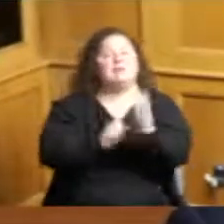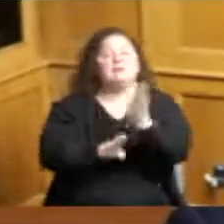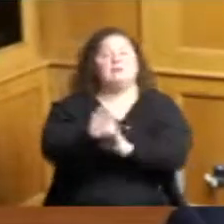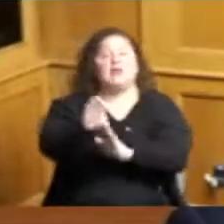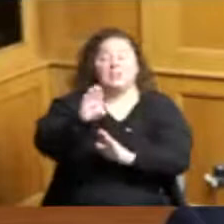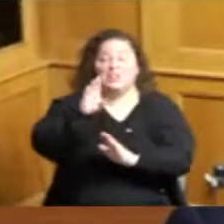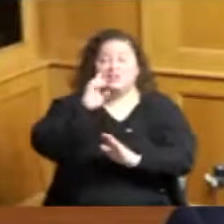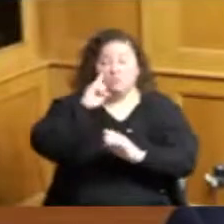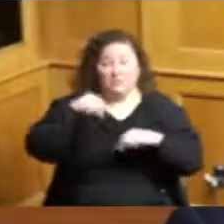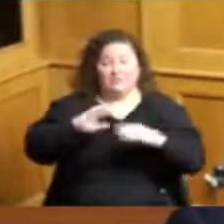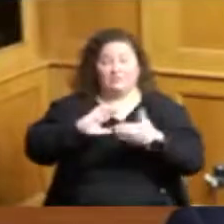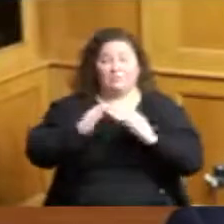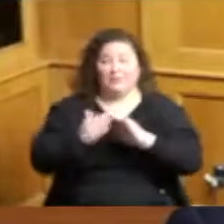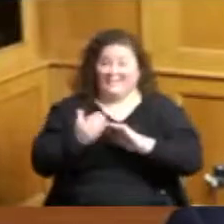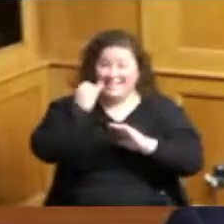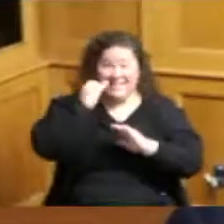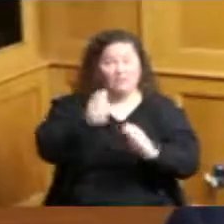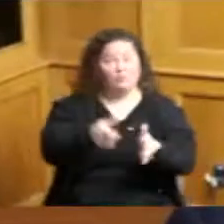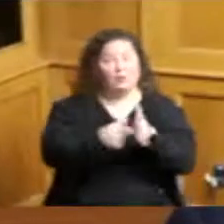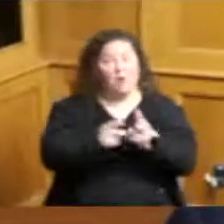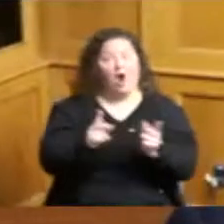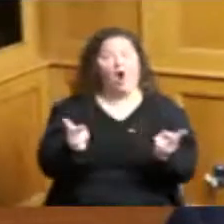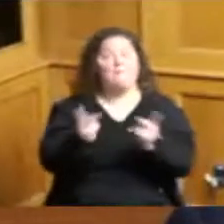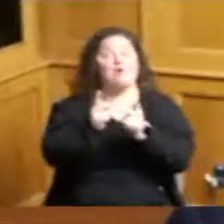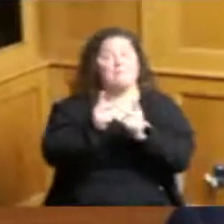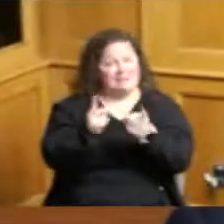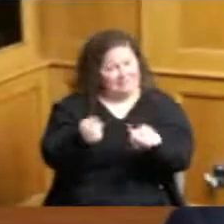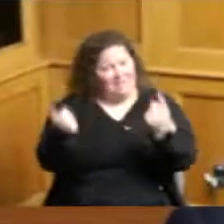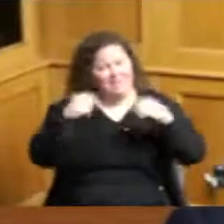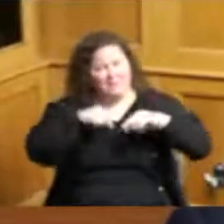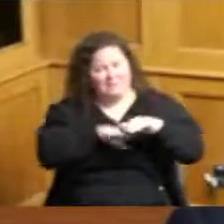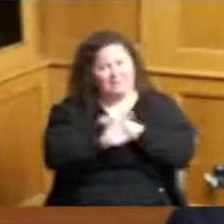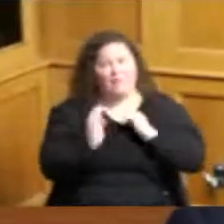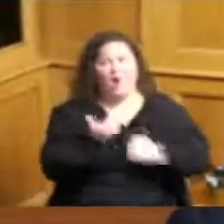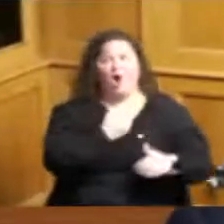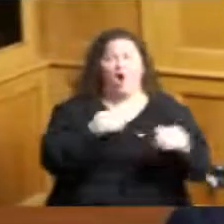it's commercial residential they're coming in to see these guys and so they have to put on